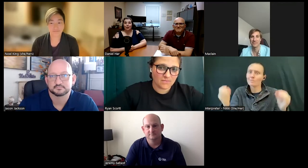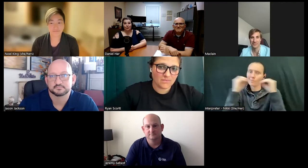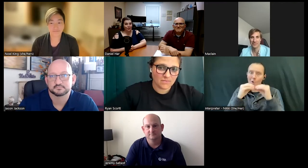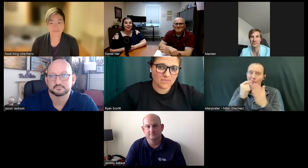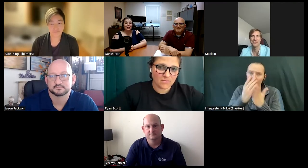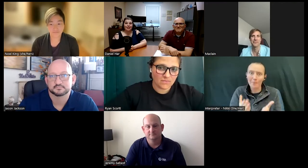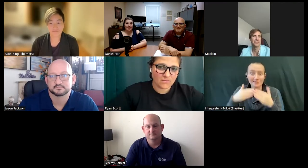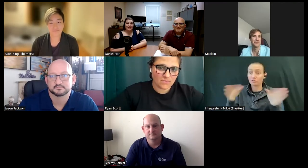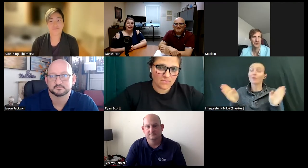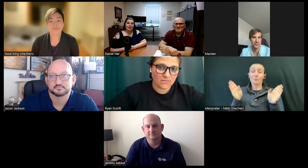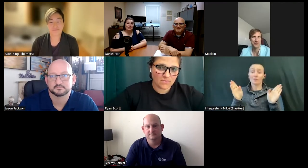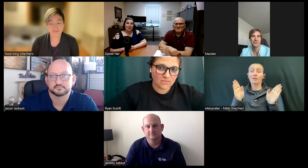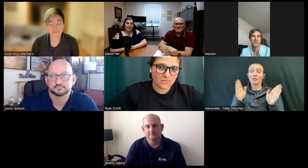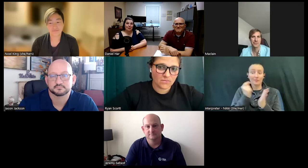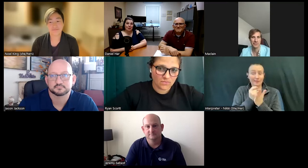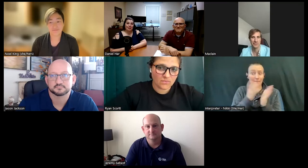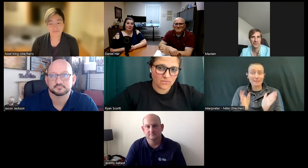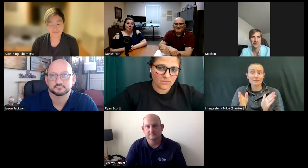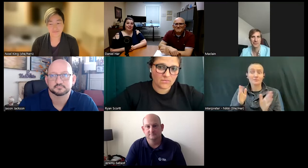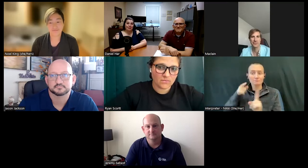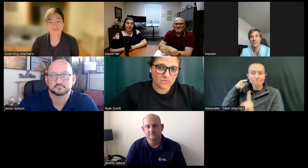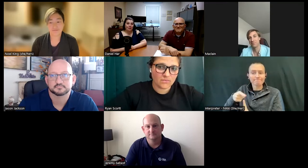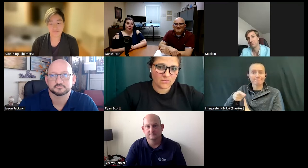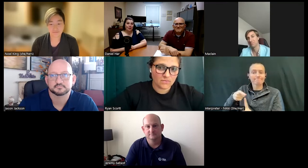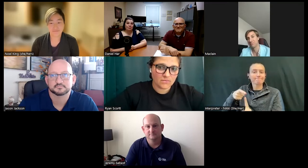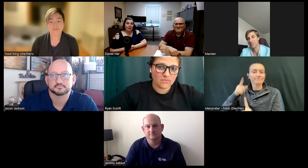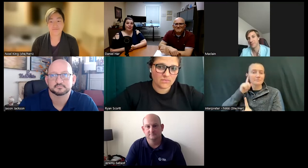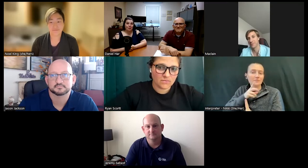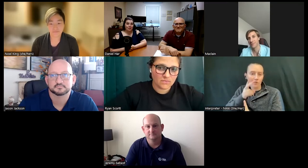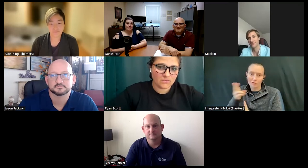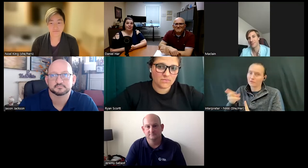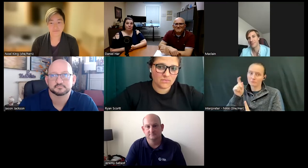general that uh specializing in working with deaf and hard of hearing but yours